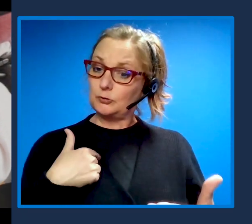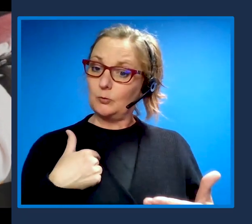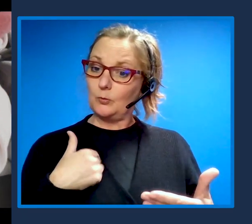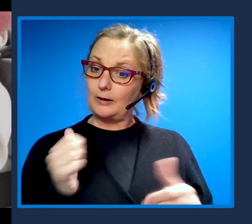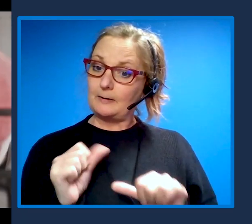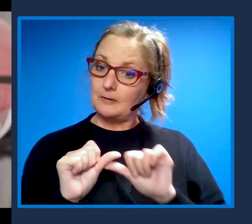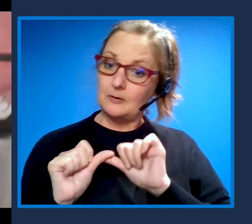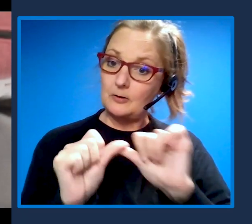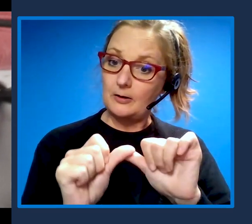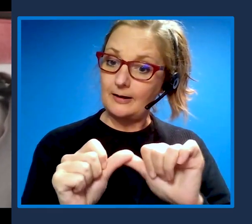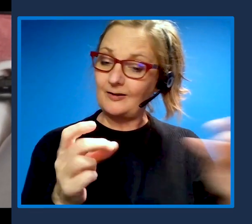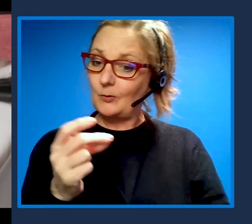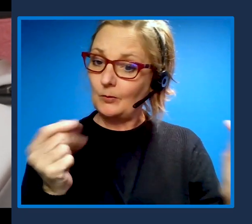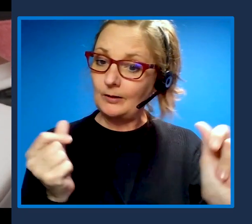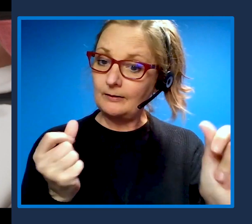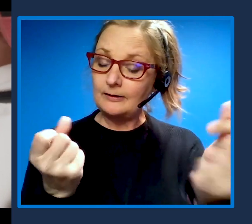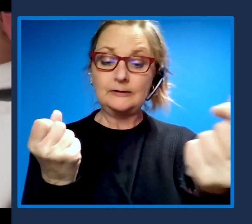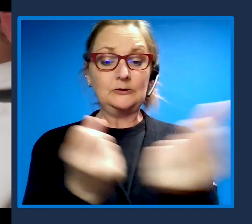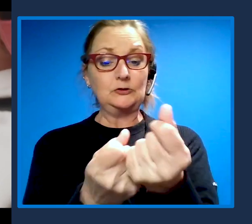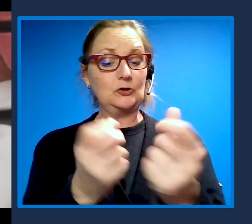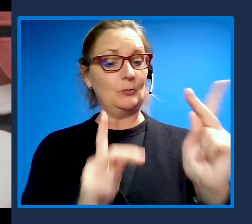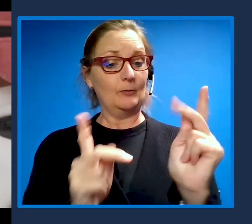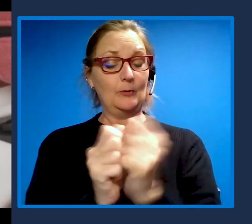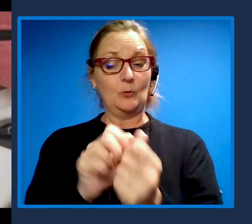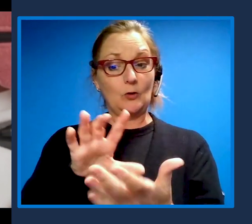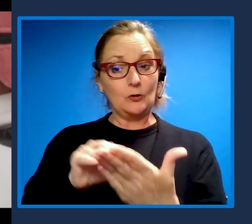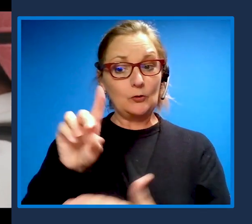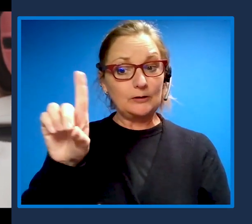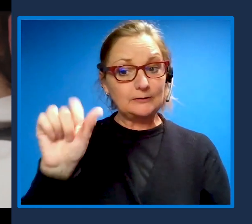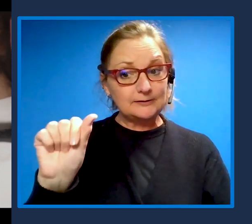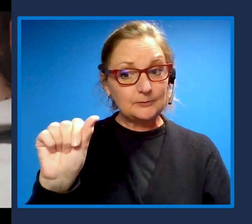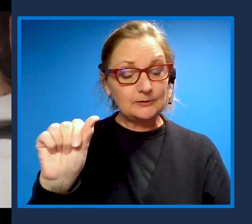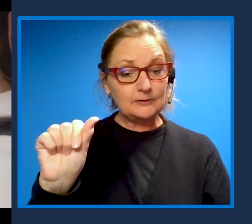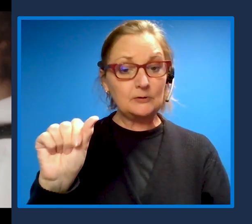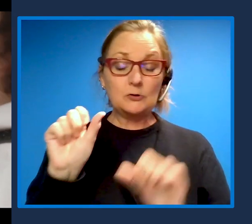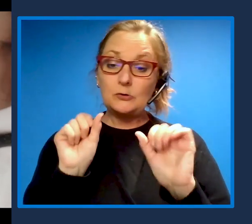and supporting people that learning disabilities in order to bridge that digital gap.